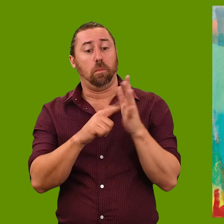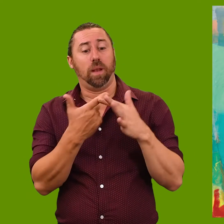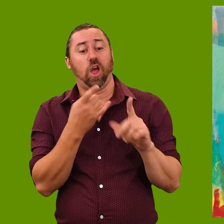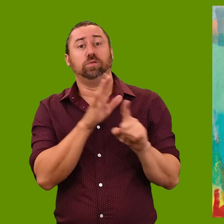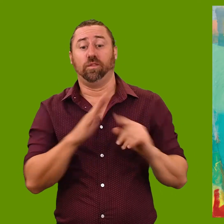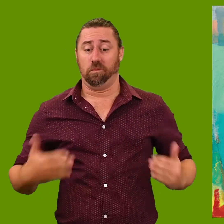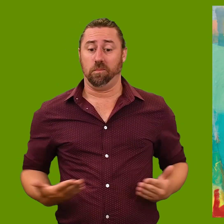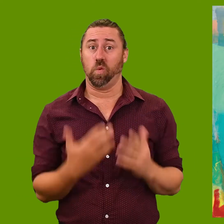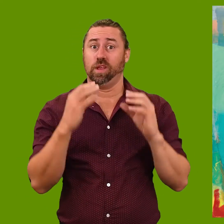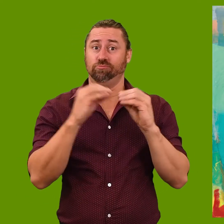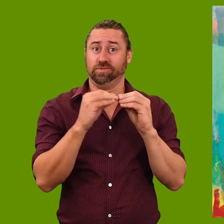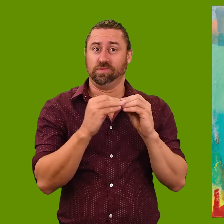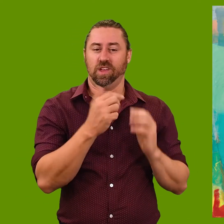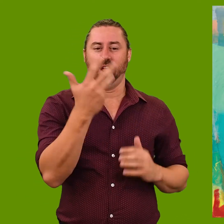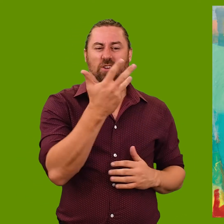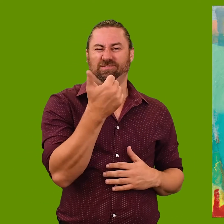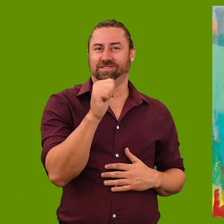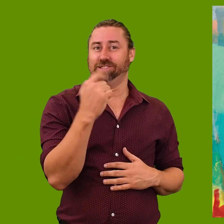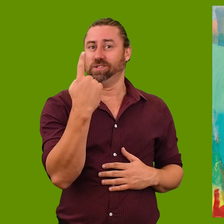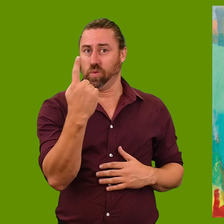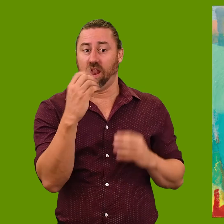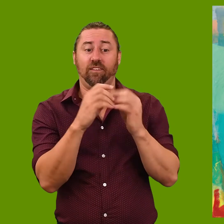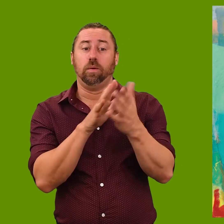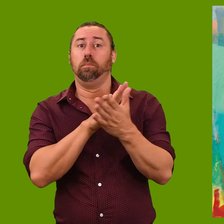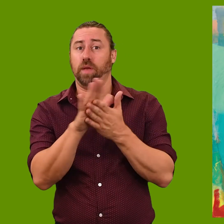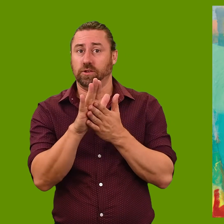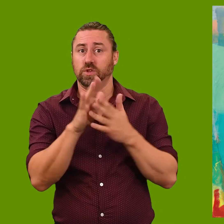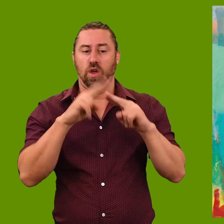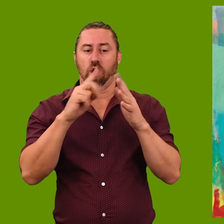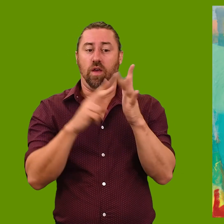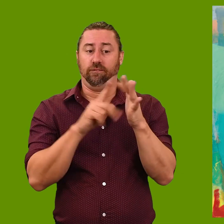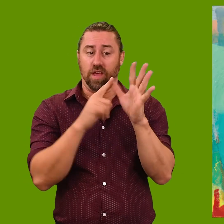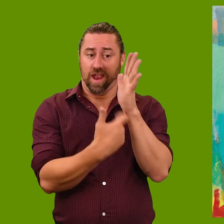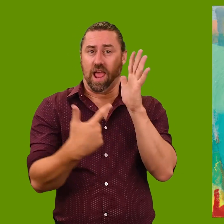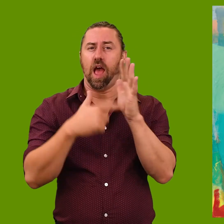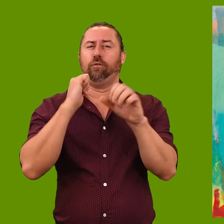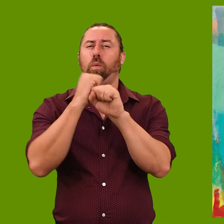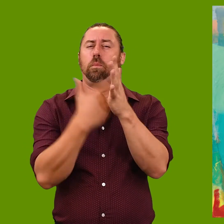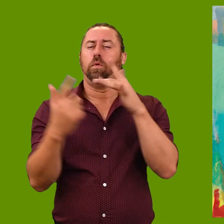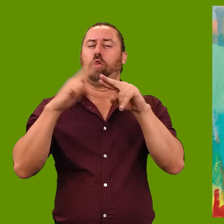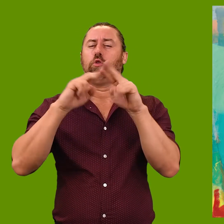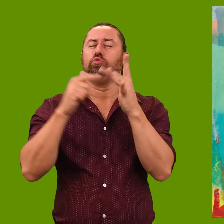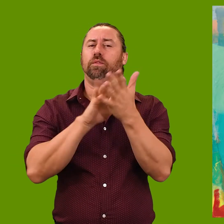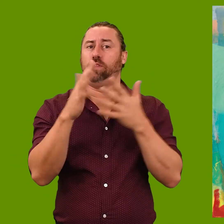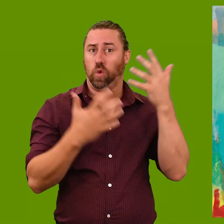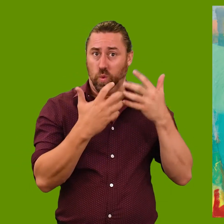Black was born in Brisbane in 1961. She has a Bachelor of Fine Art from Griffith University